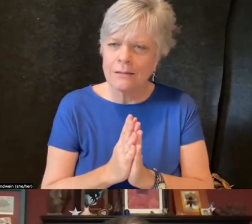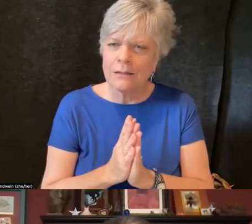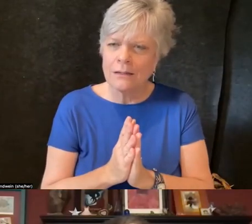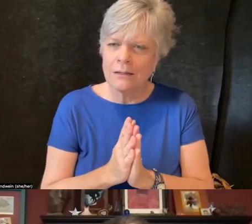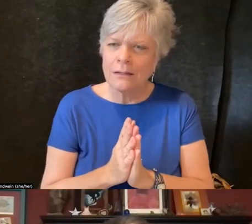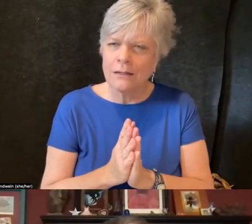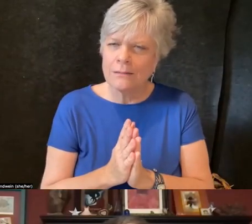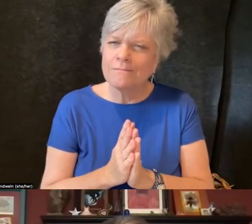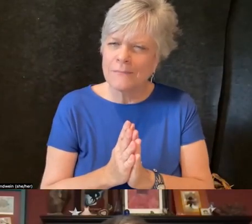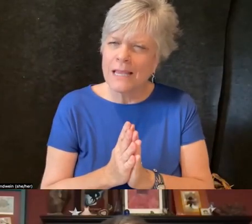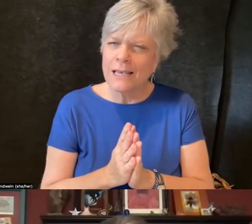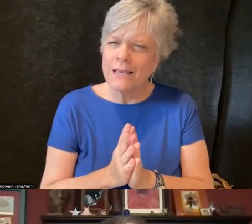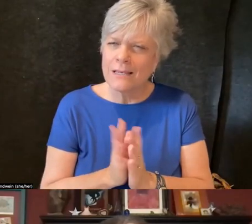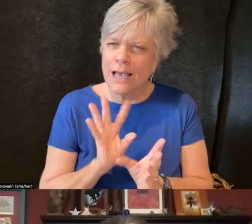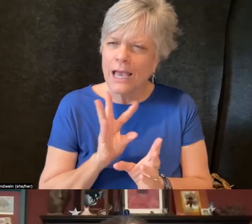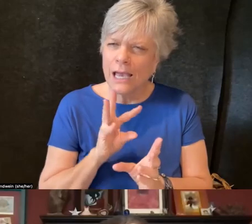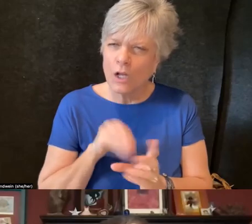in preparation for this conversation.